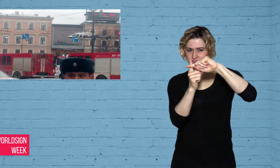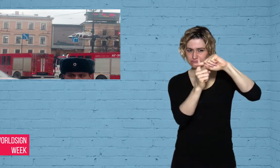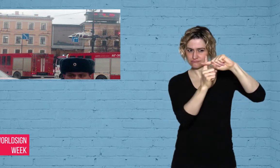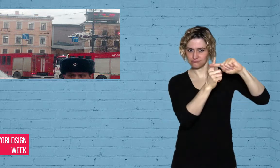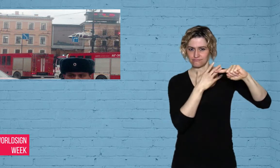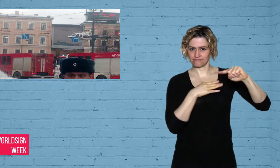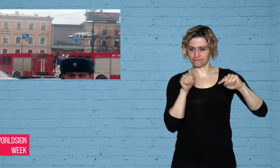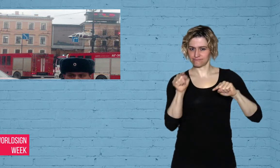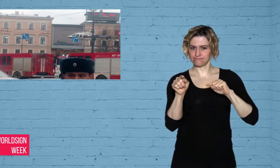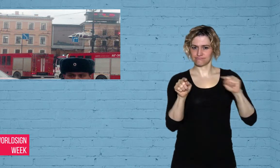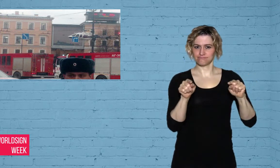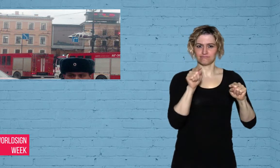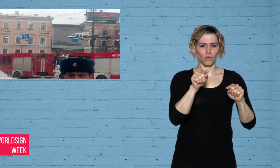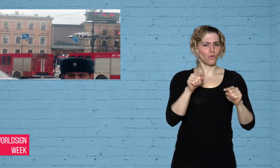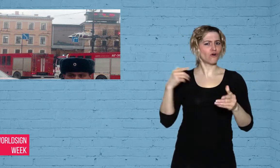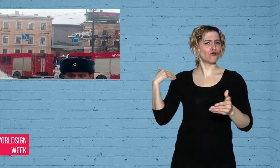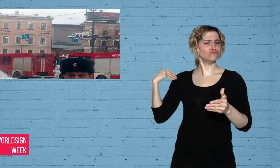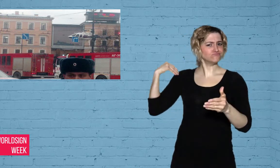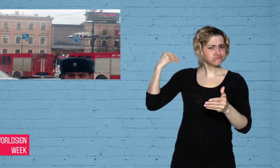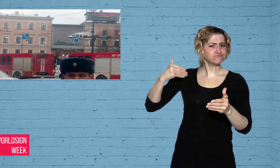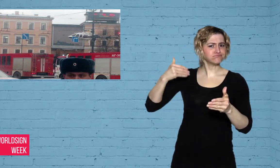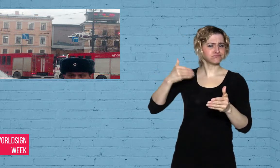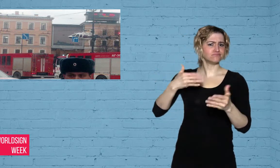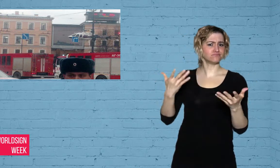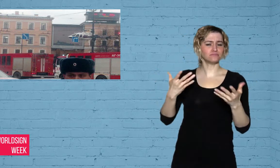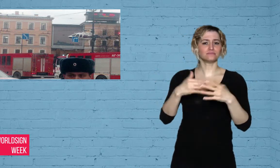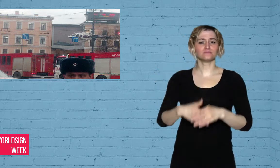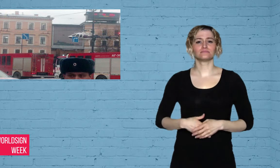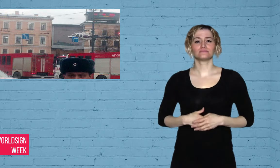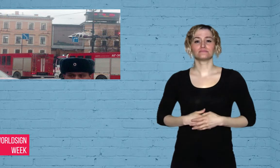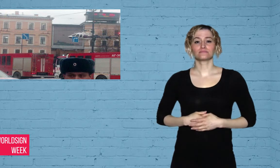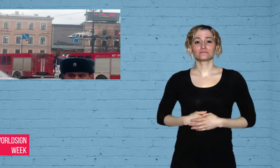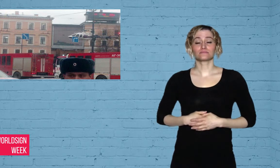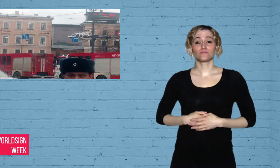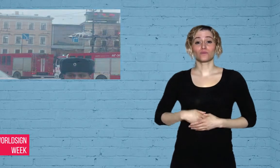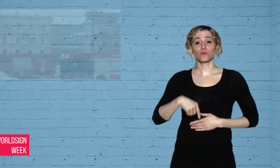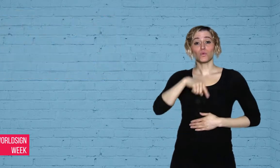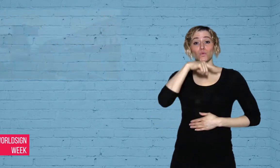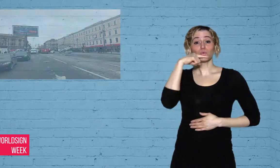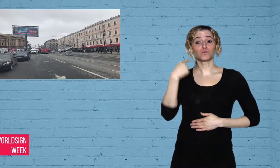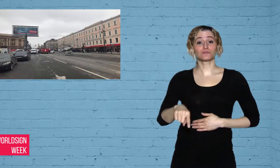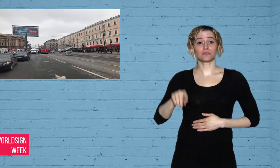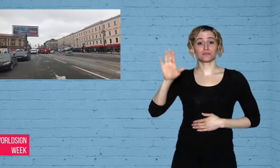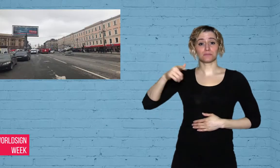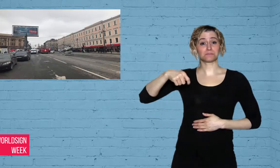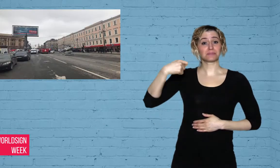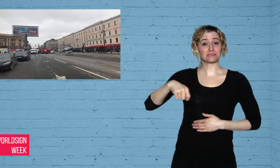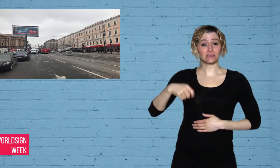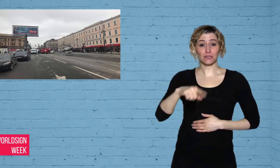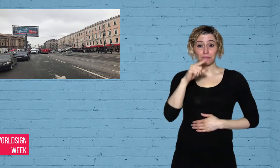terrorism in the past. President